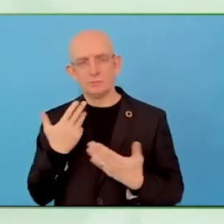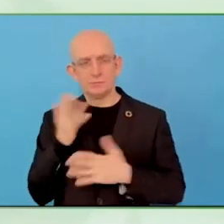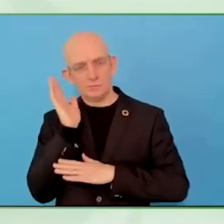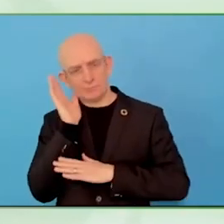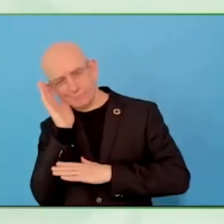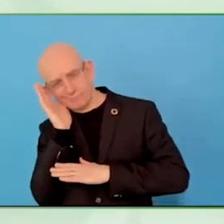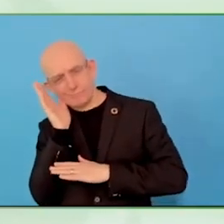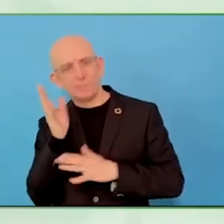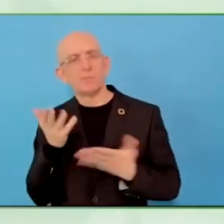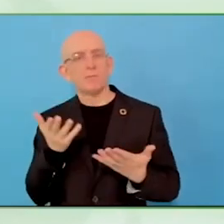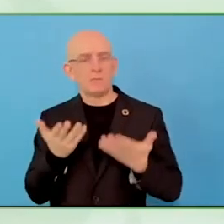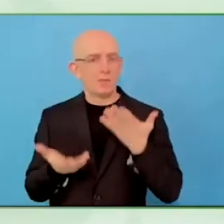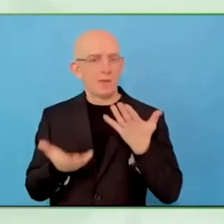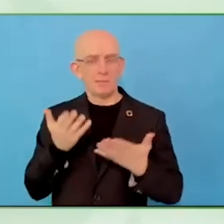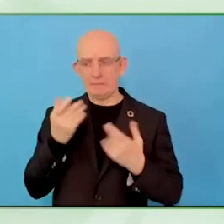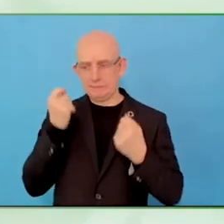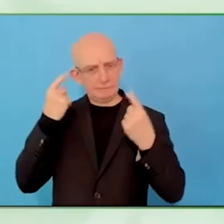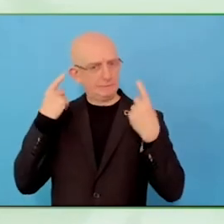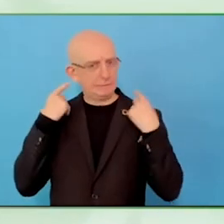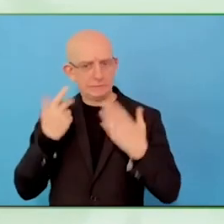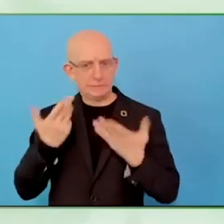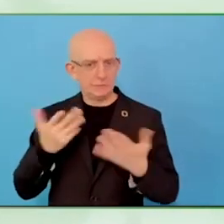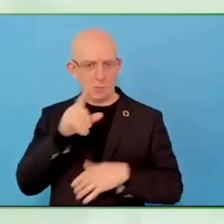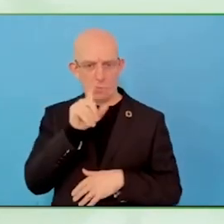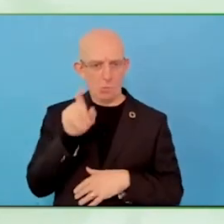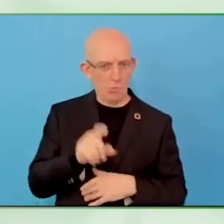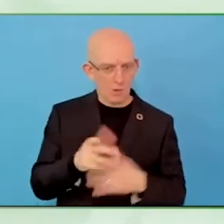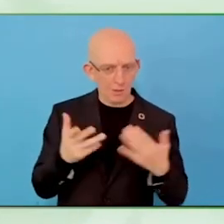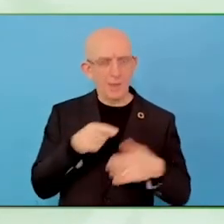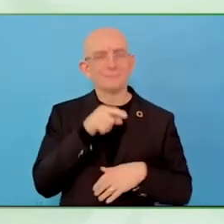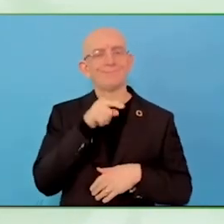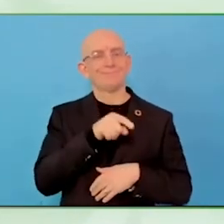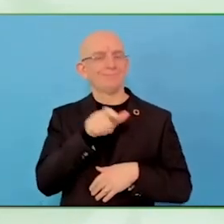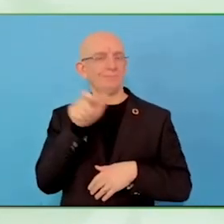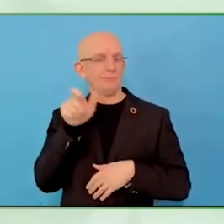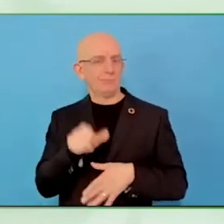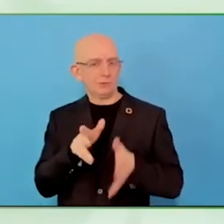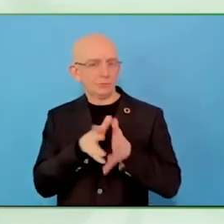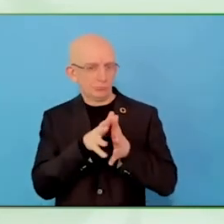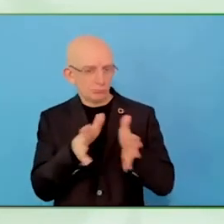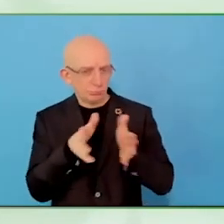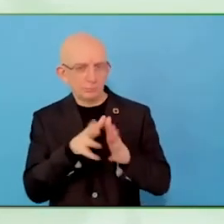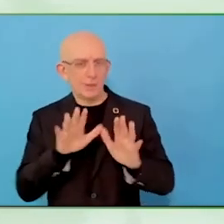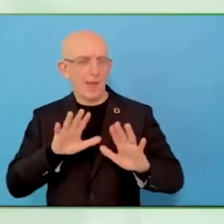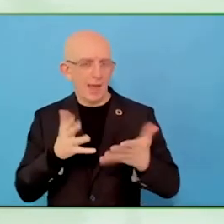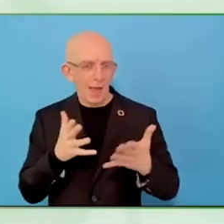Then the case manager and the coach, they meet together also.